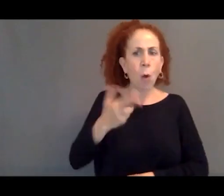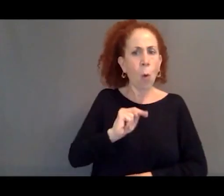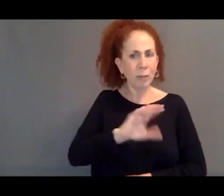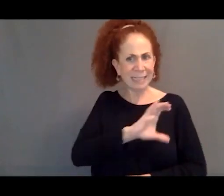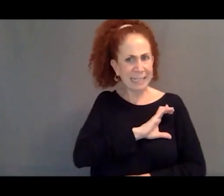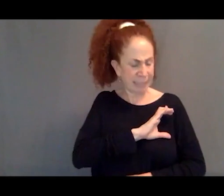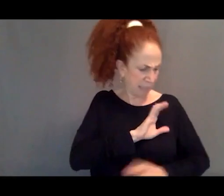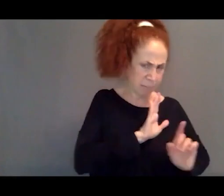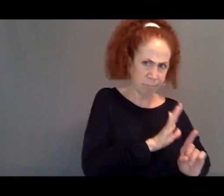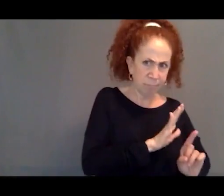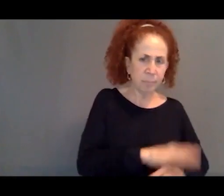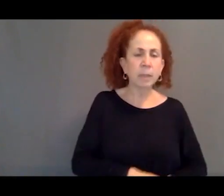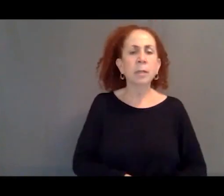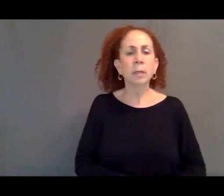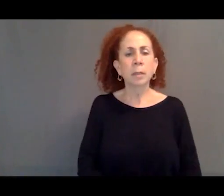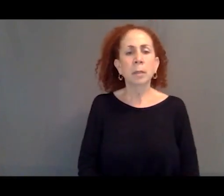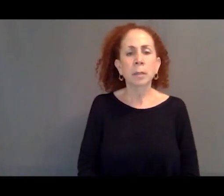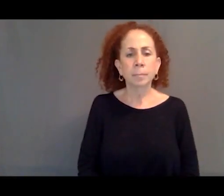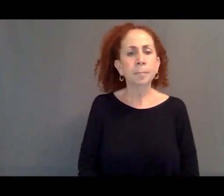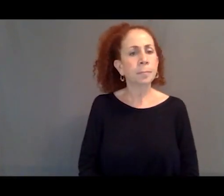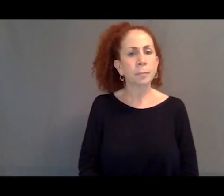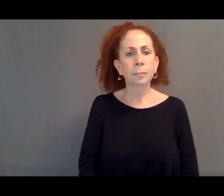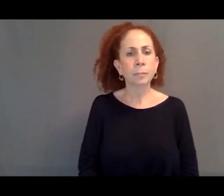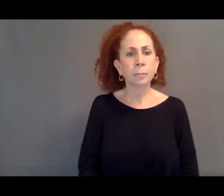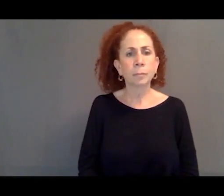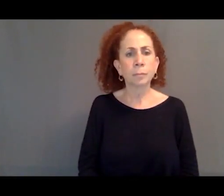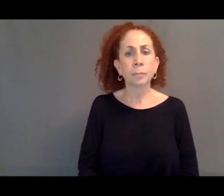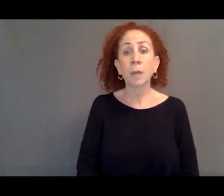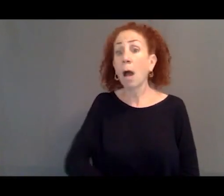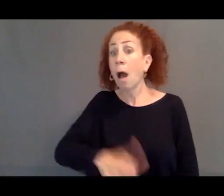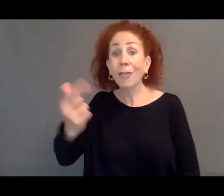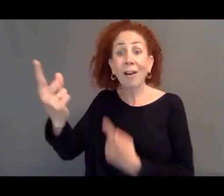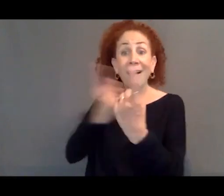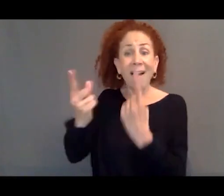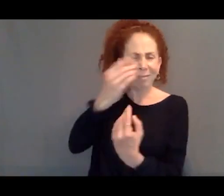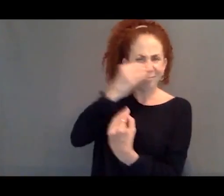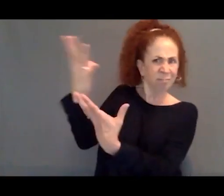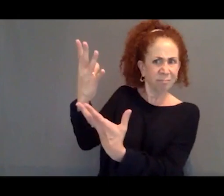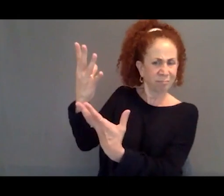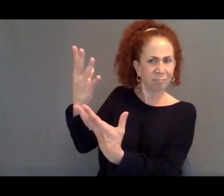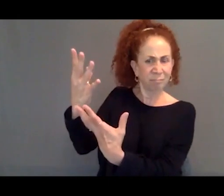not be paying attention to people who are not us, not like us.